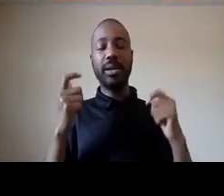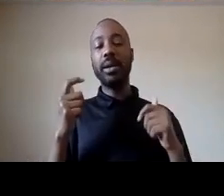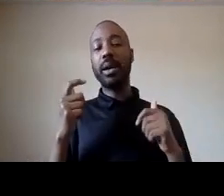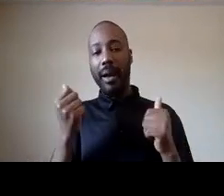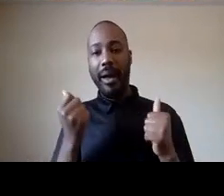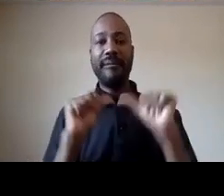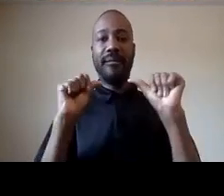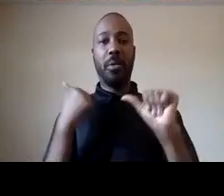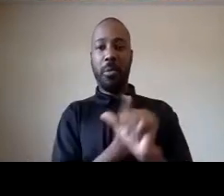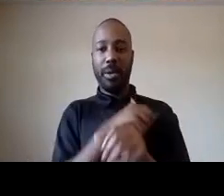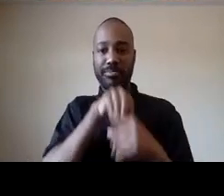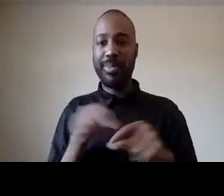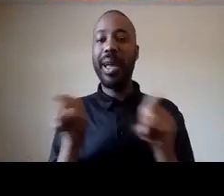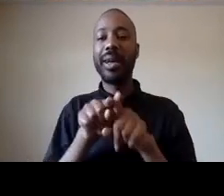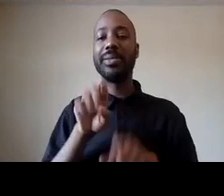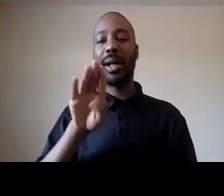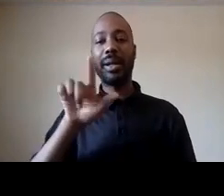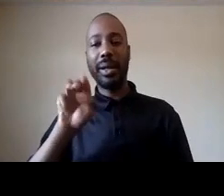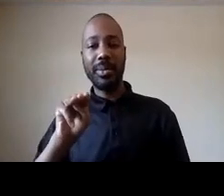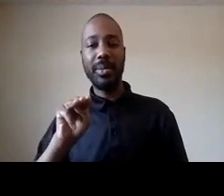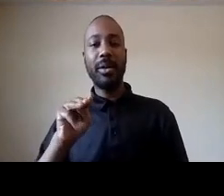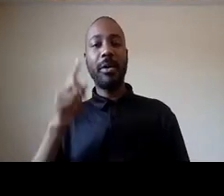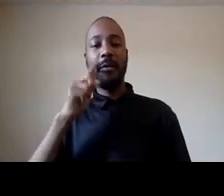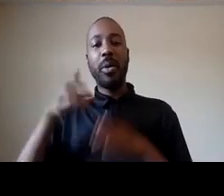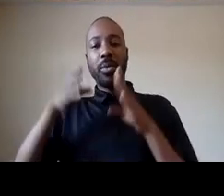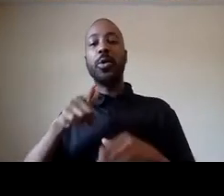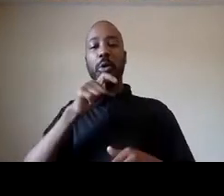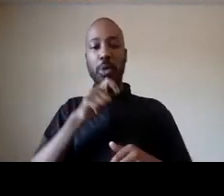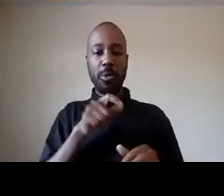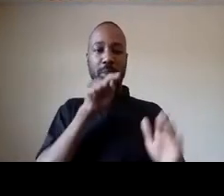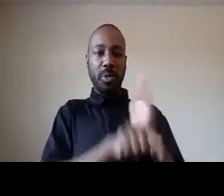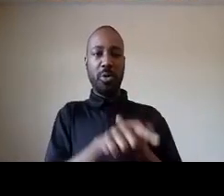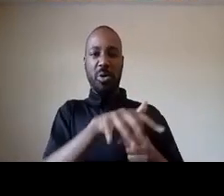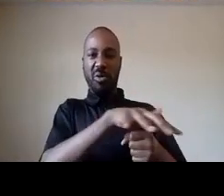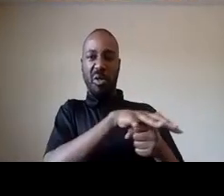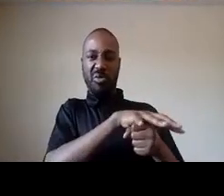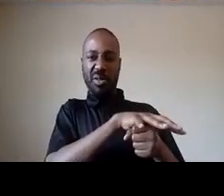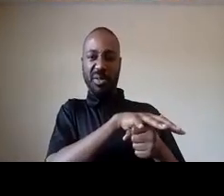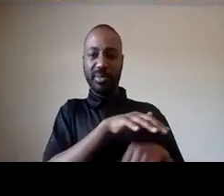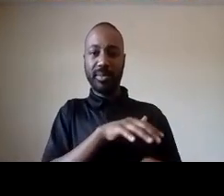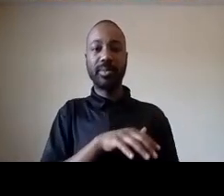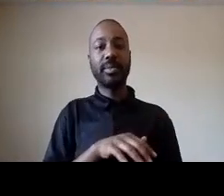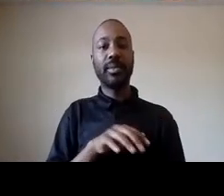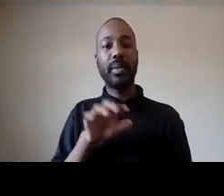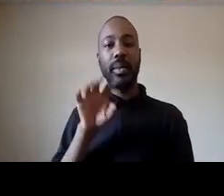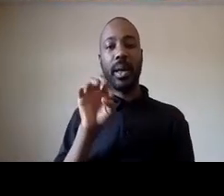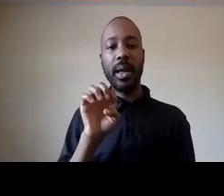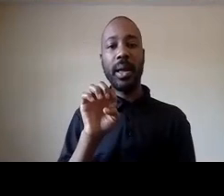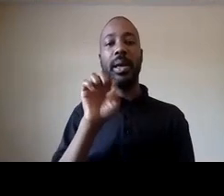matter for someone who was murdered by police locally this was the murder of iselle ford who was